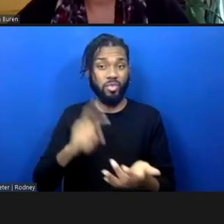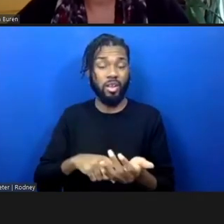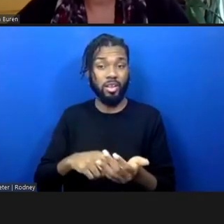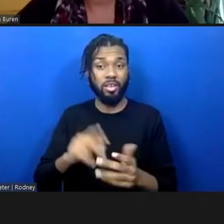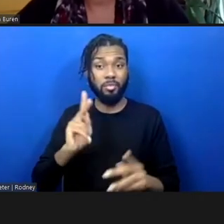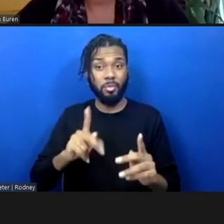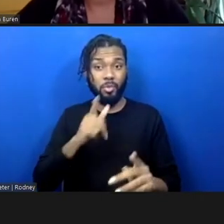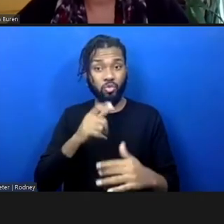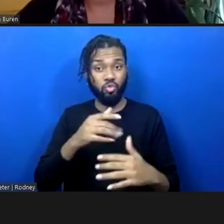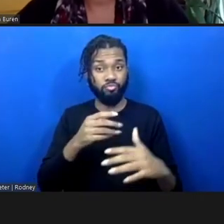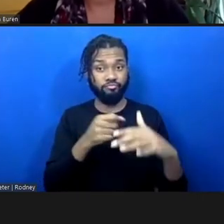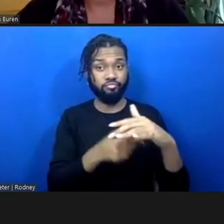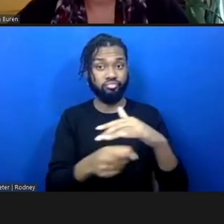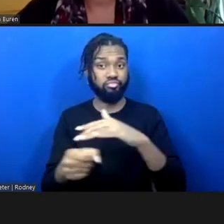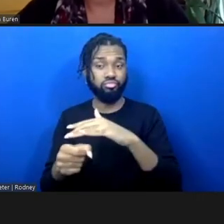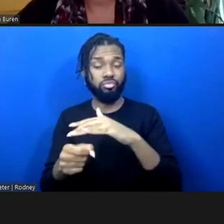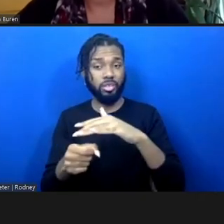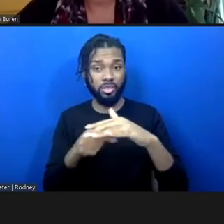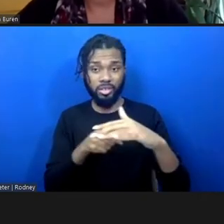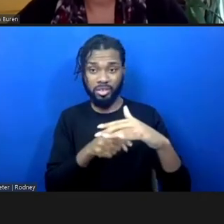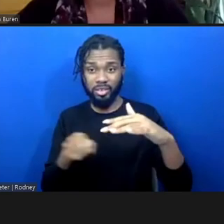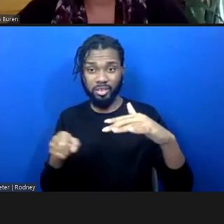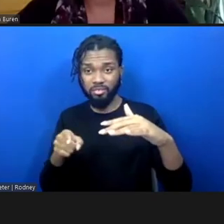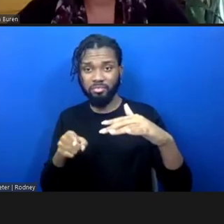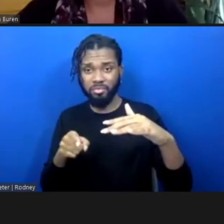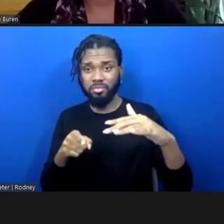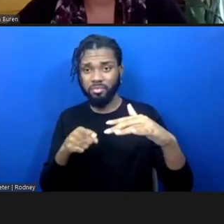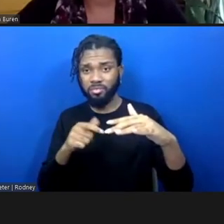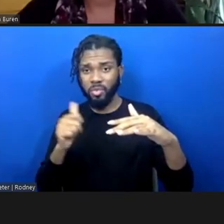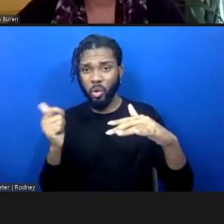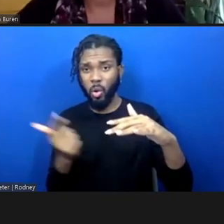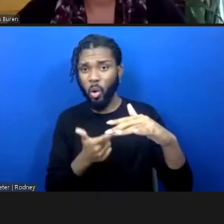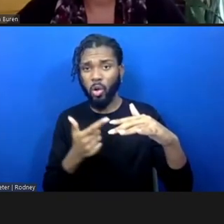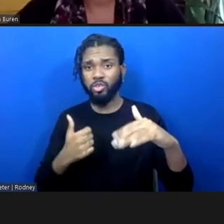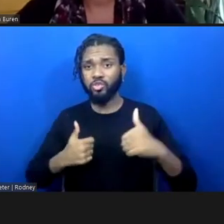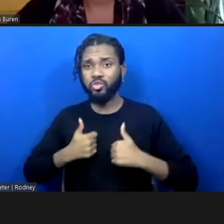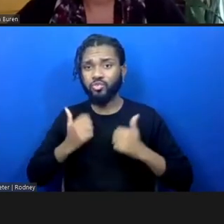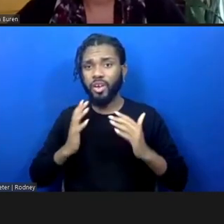incarcerative facilities actually are also all survivors of some form of violence.